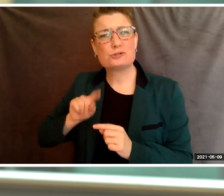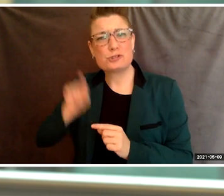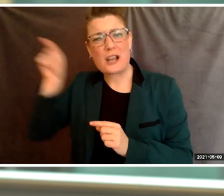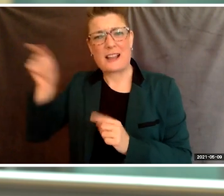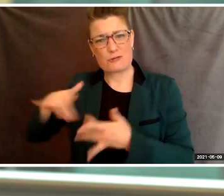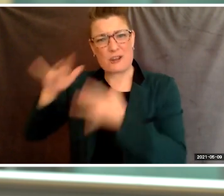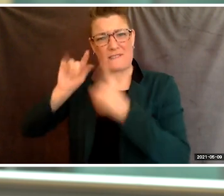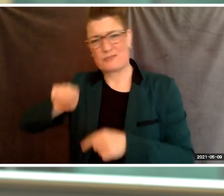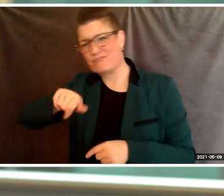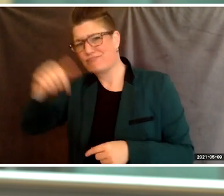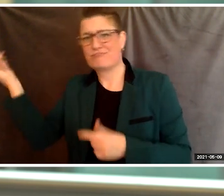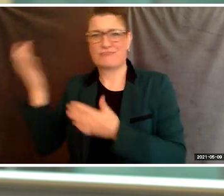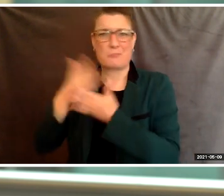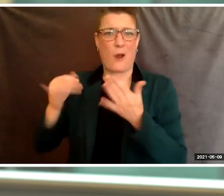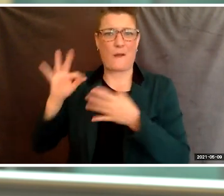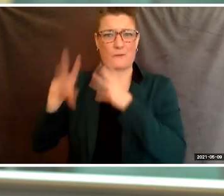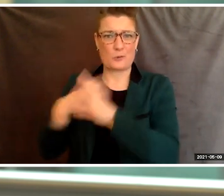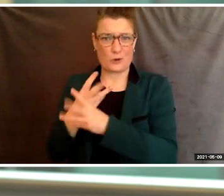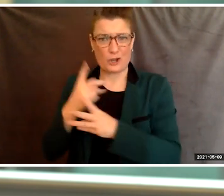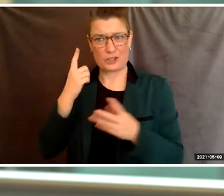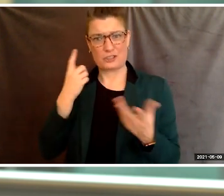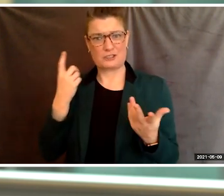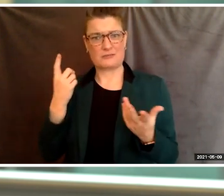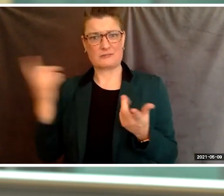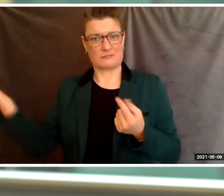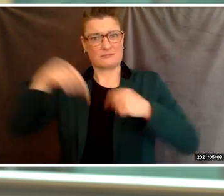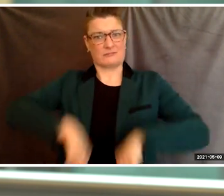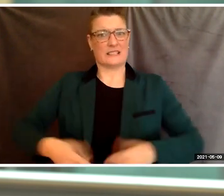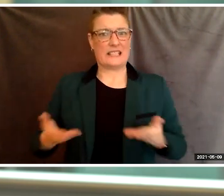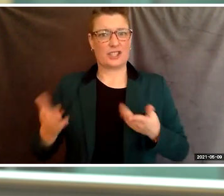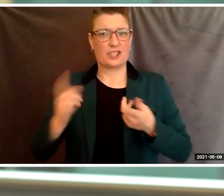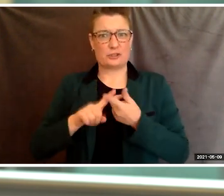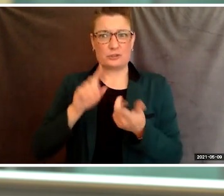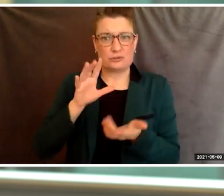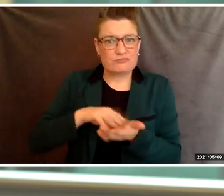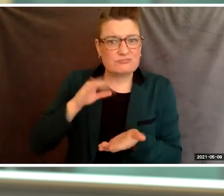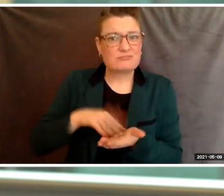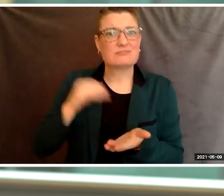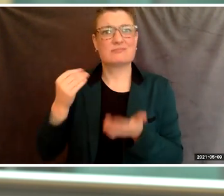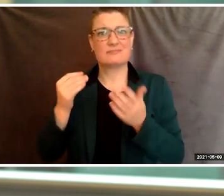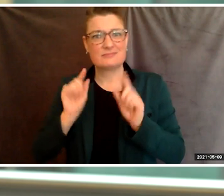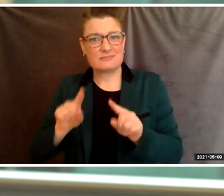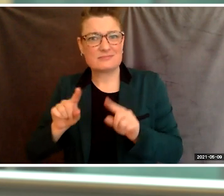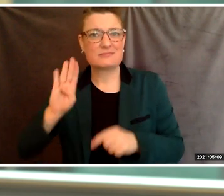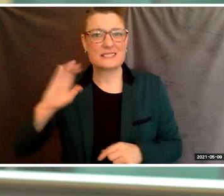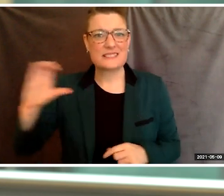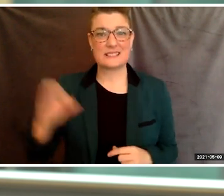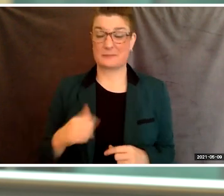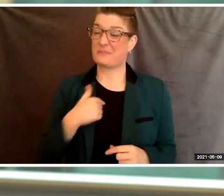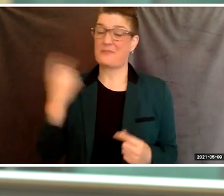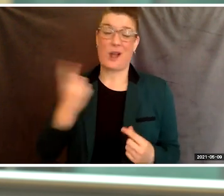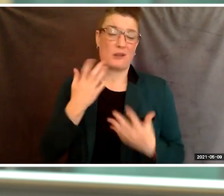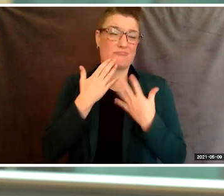and specifically here in Berkeley. I'll be forever grateful for the opportunities that I received here. And no matter your circumstance, or maybe especially